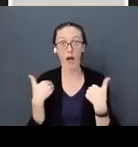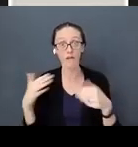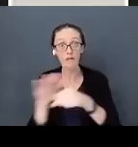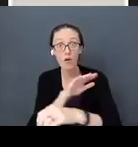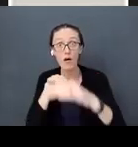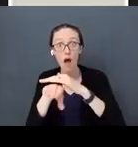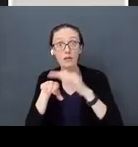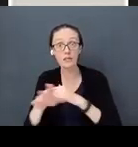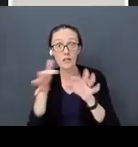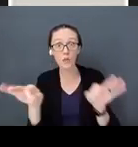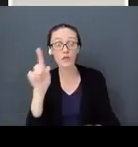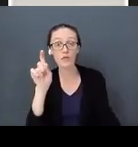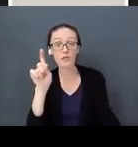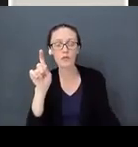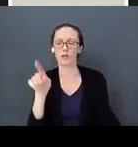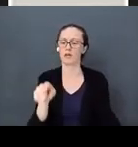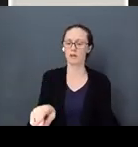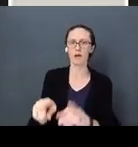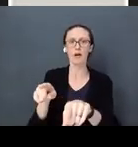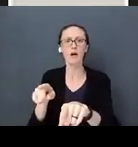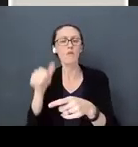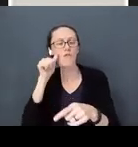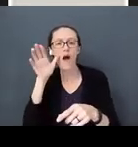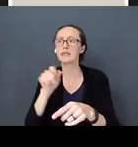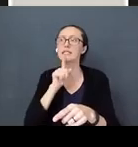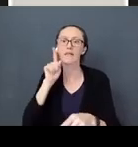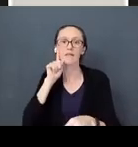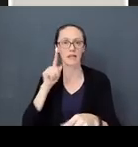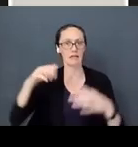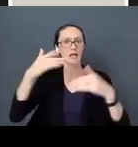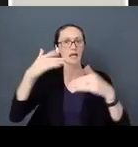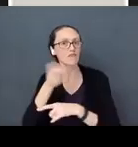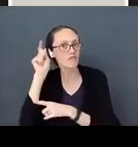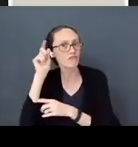deaf and they don’t have amplification yet, they don’t have cochlear implantation or their hearing